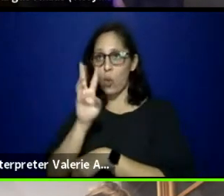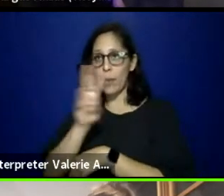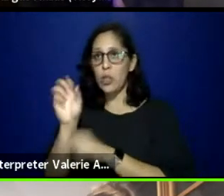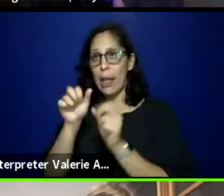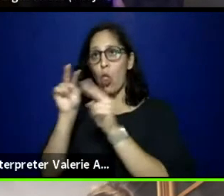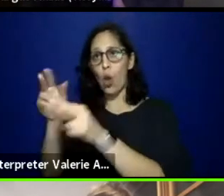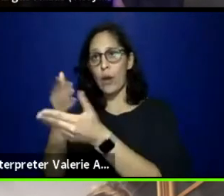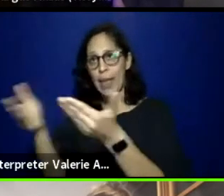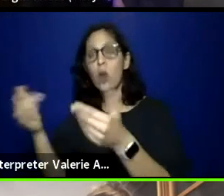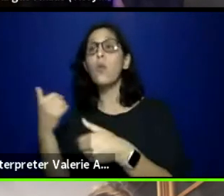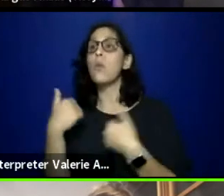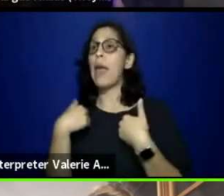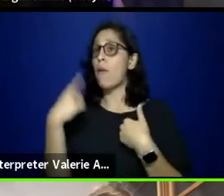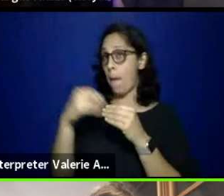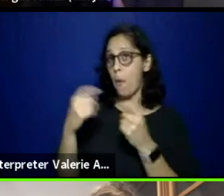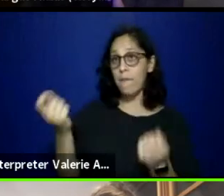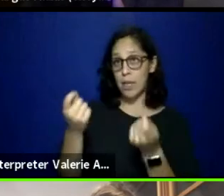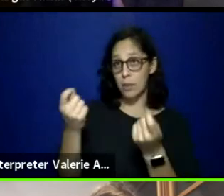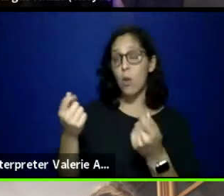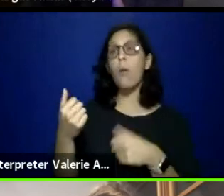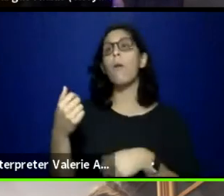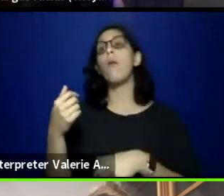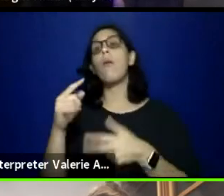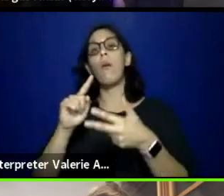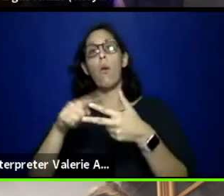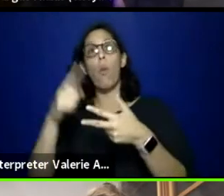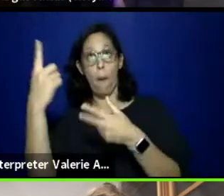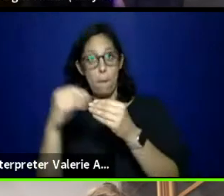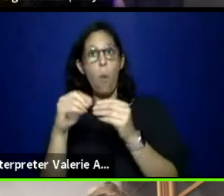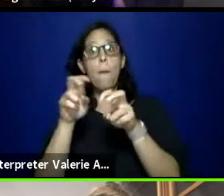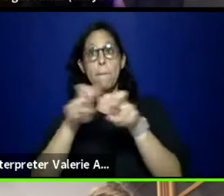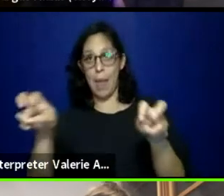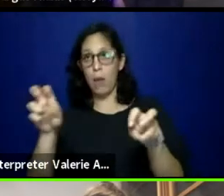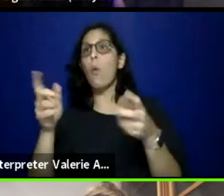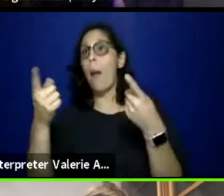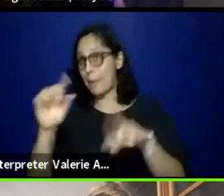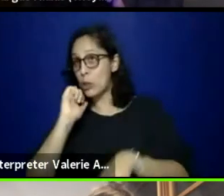another panel and streaming tomorrow and streaming Friday,